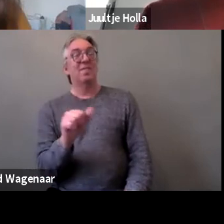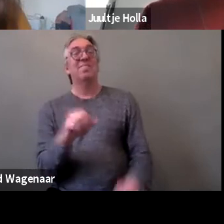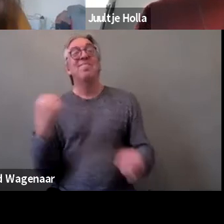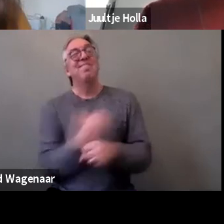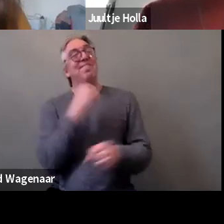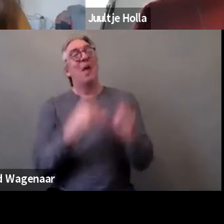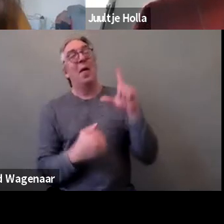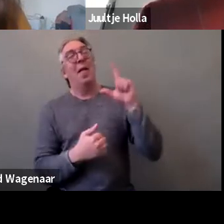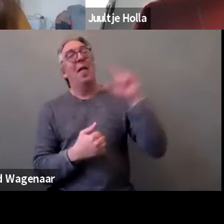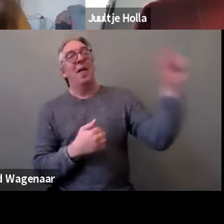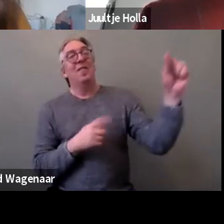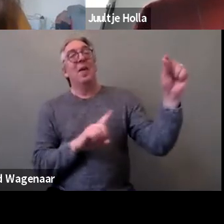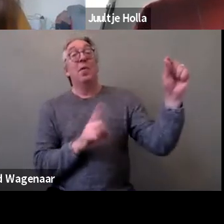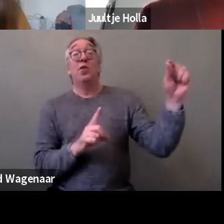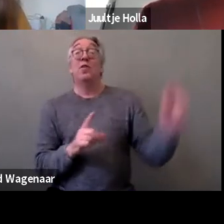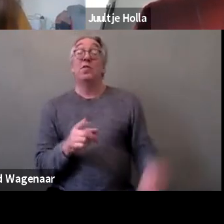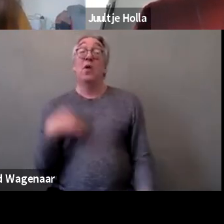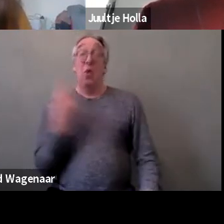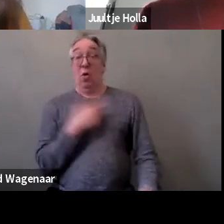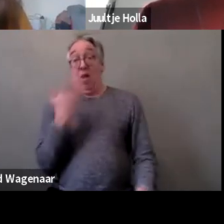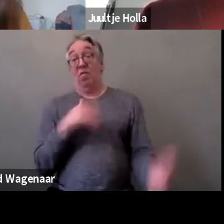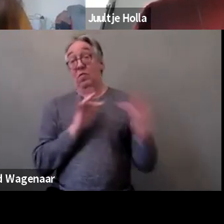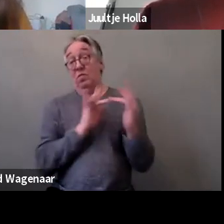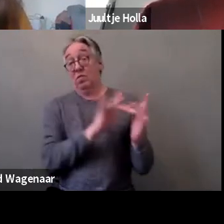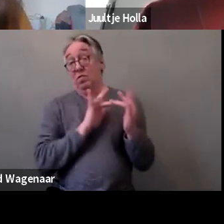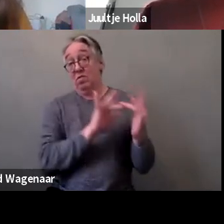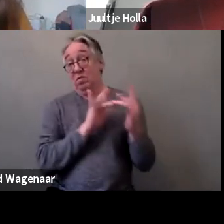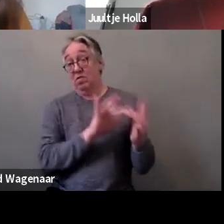but we are also in direct contact with the new Commissioner.